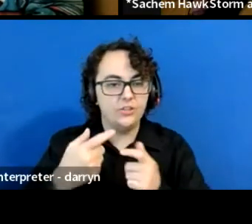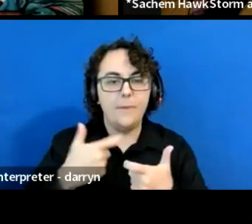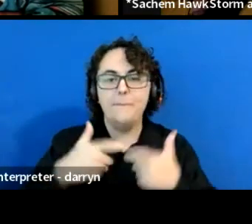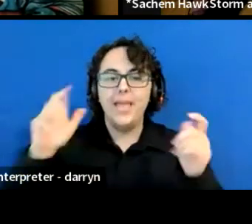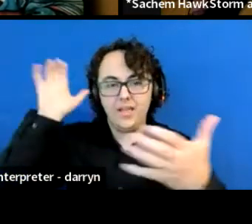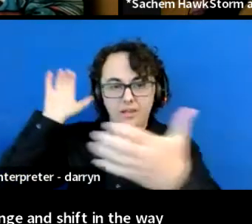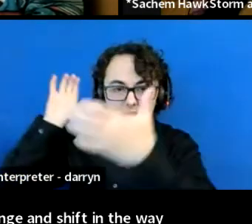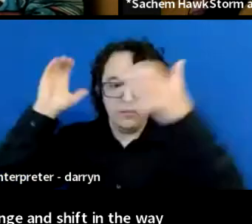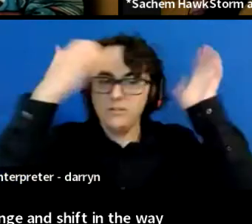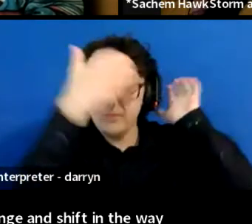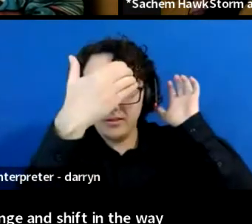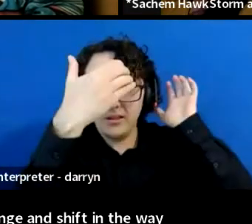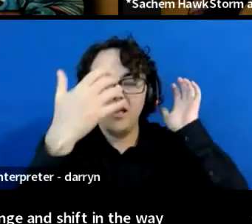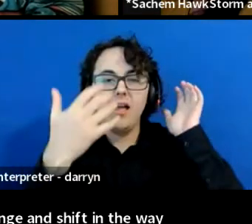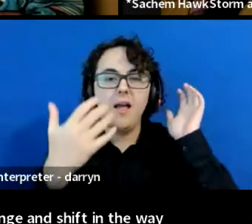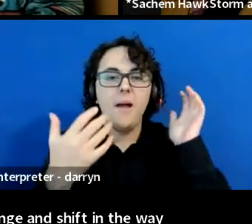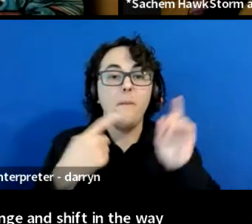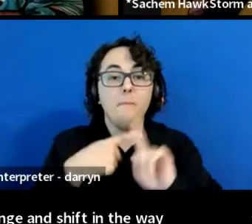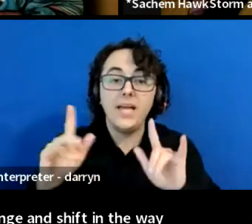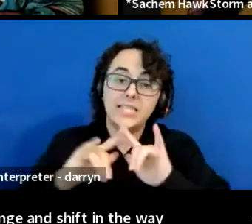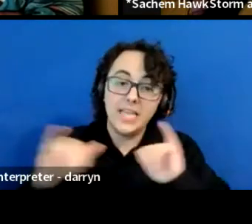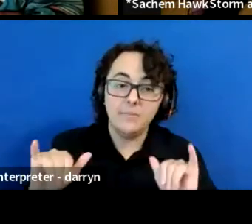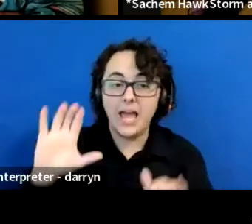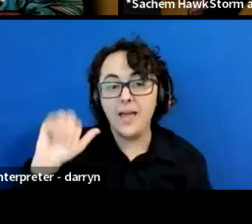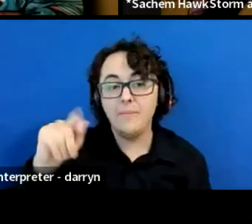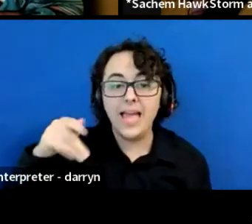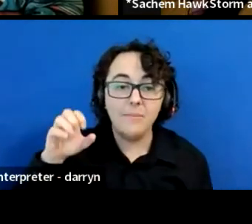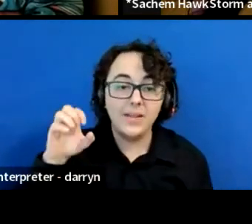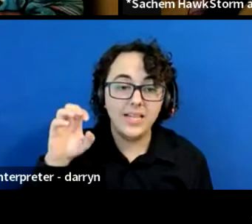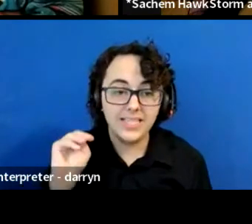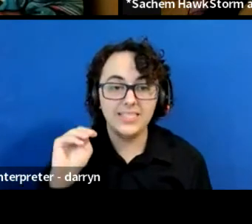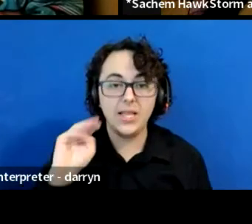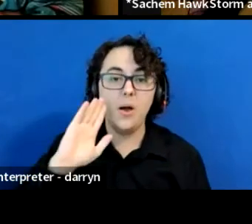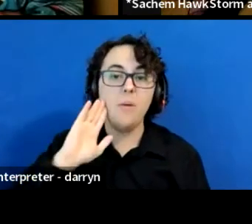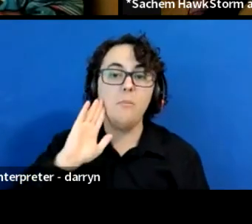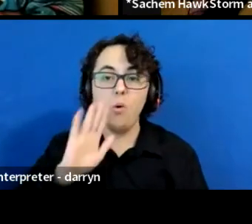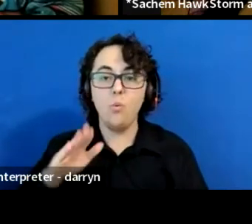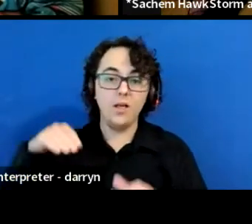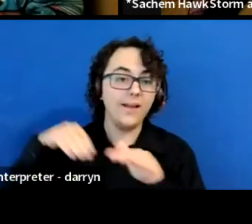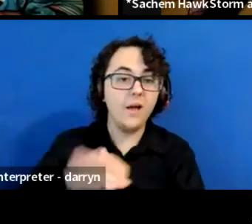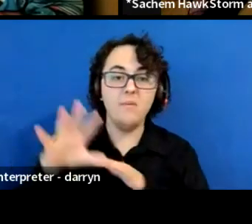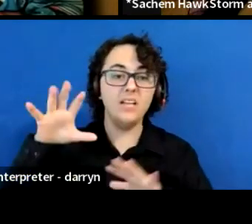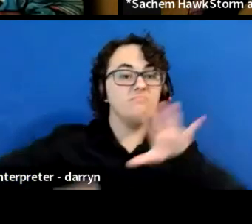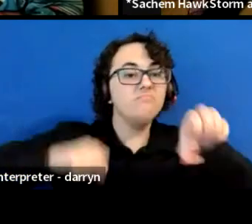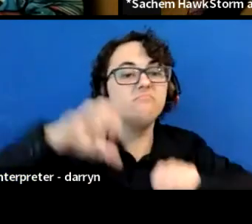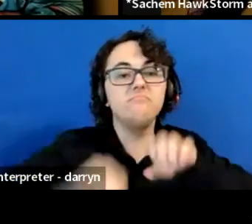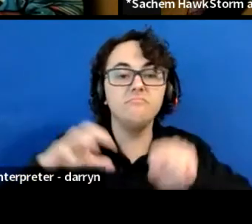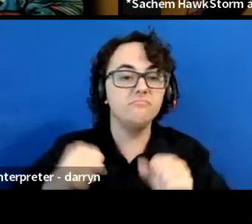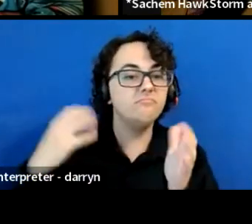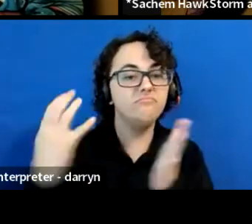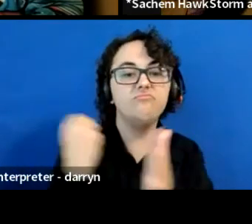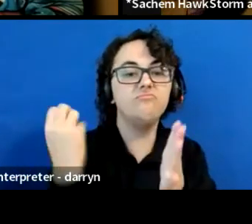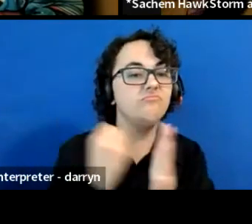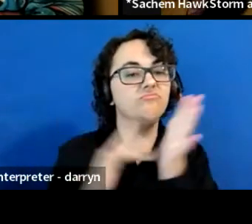but in the mean capitalism is gonna come in and it's gonna take advantage. So now we're gonna see BP end up with all these solar panels.